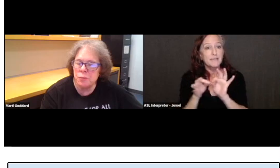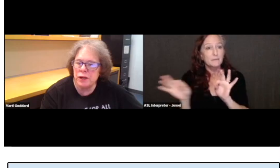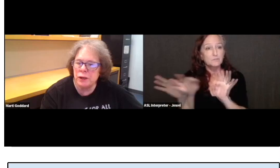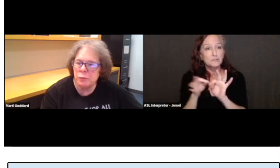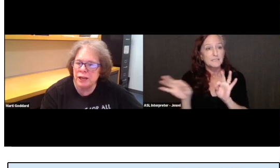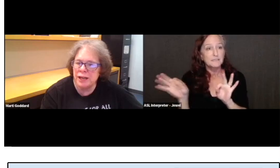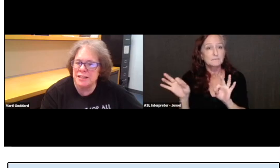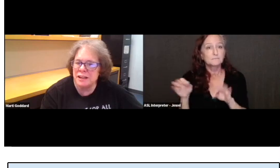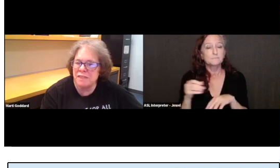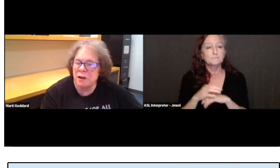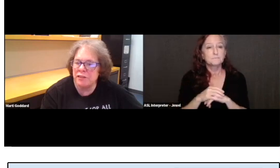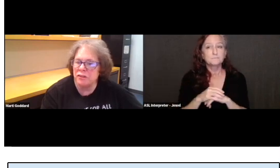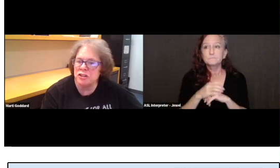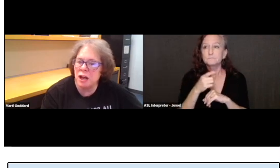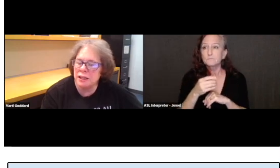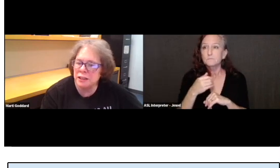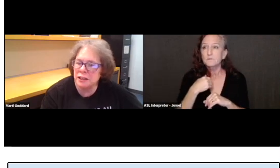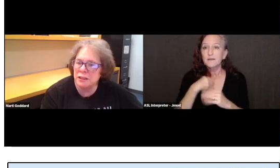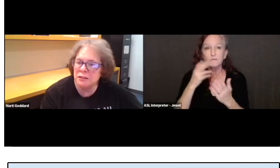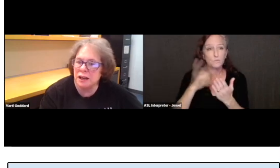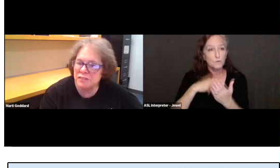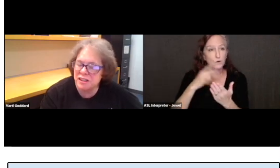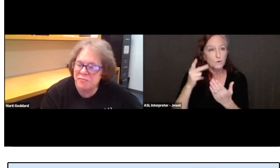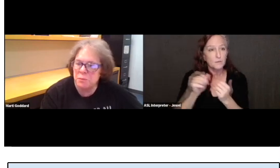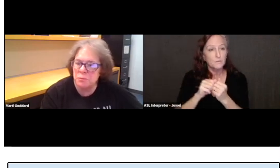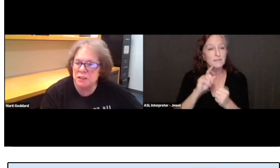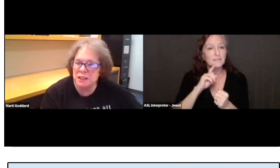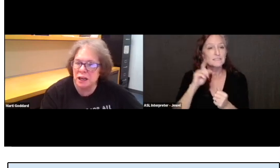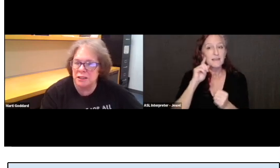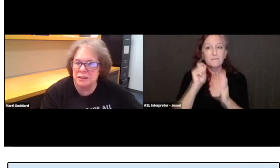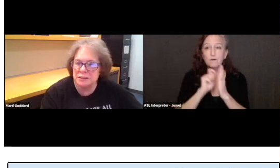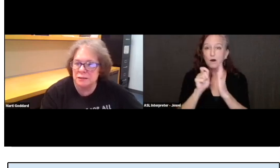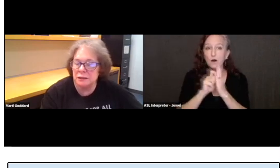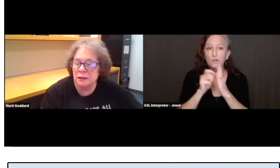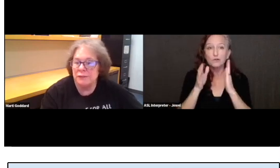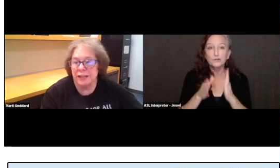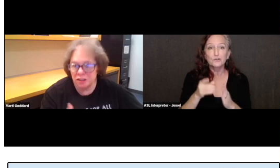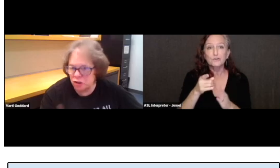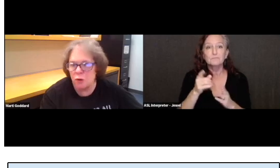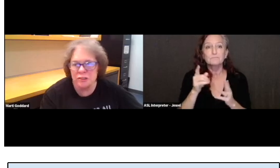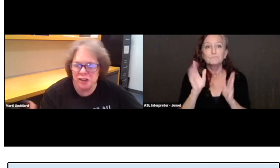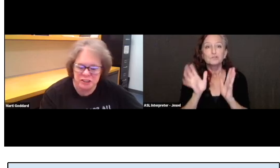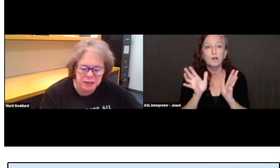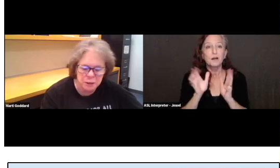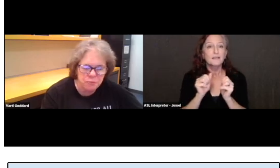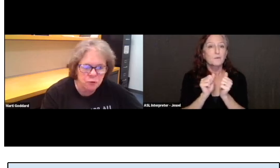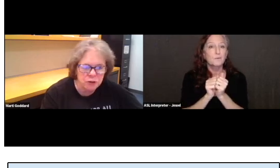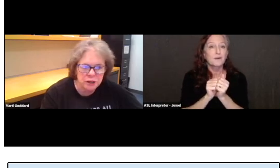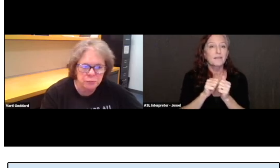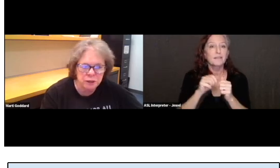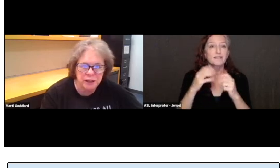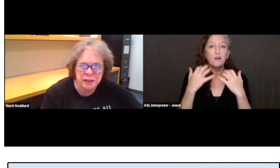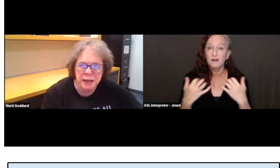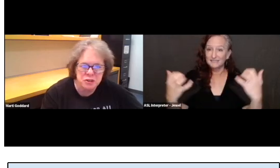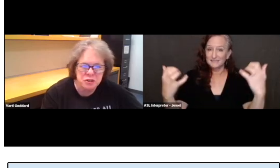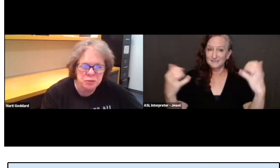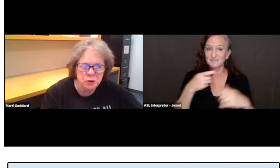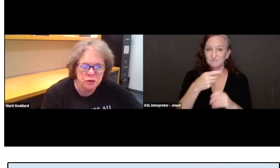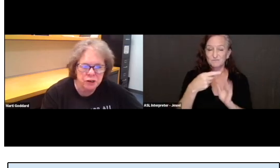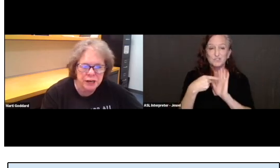where we had a deaf author talking and a lot of deaf people in the audience and that shows our setup for a captioned program.